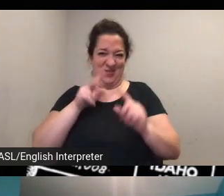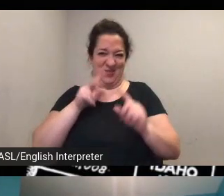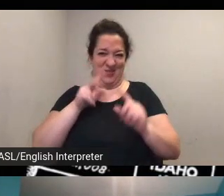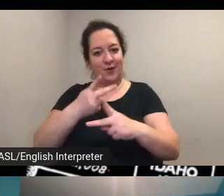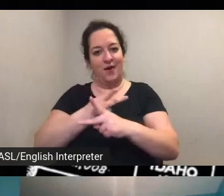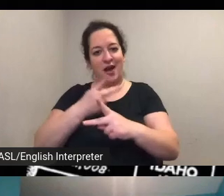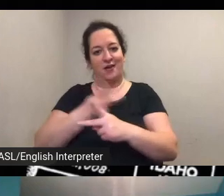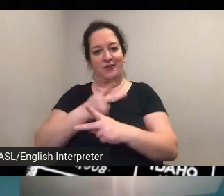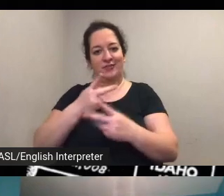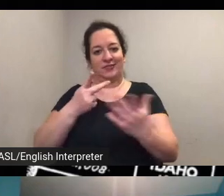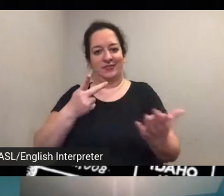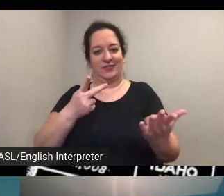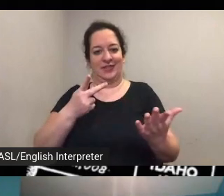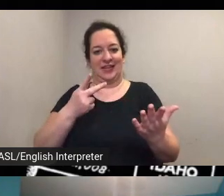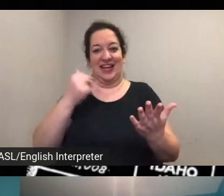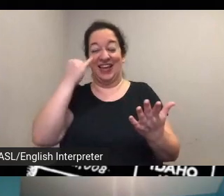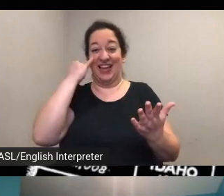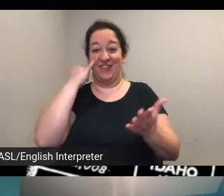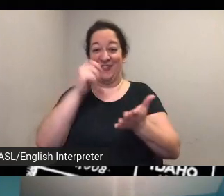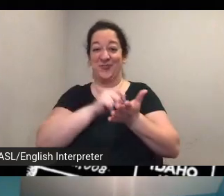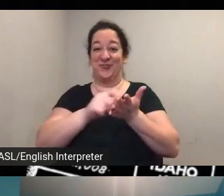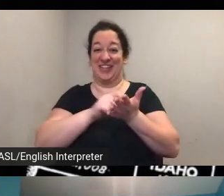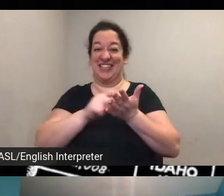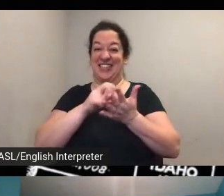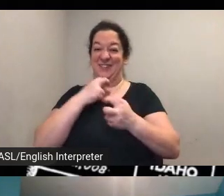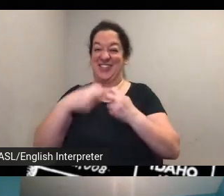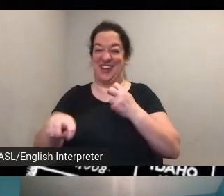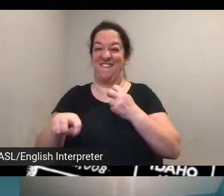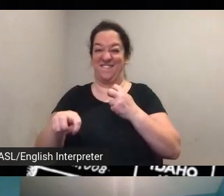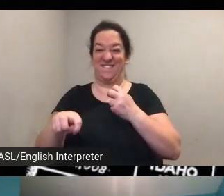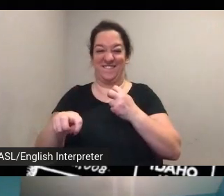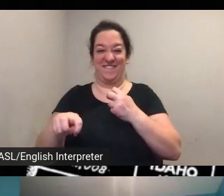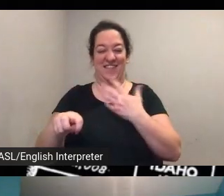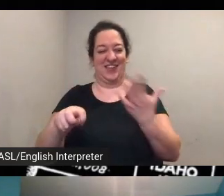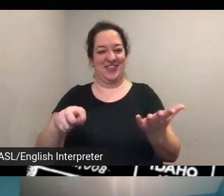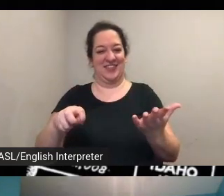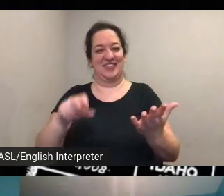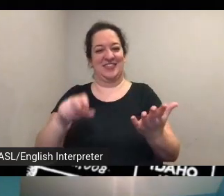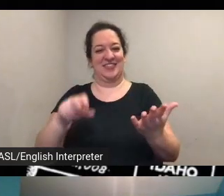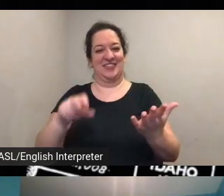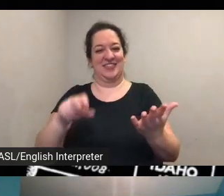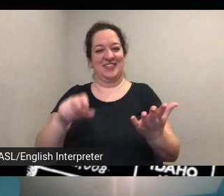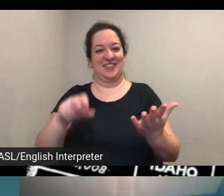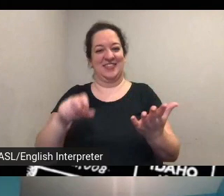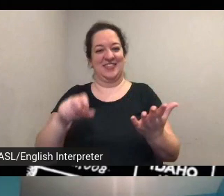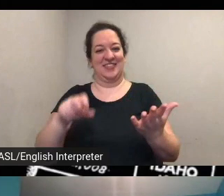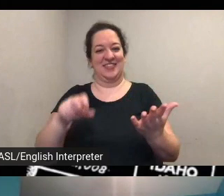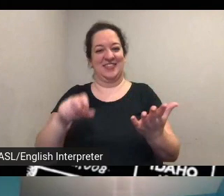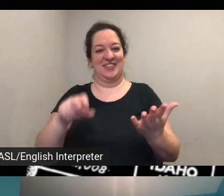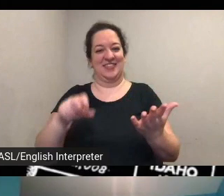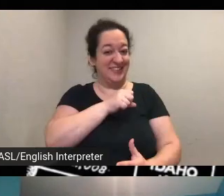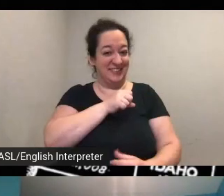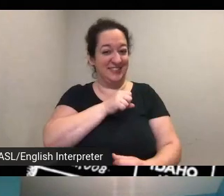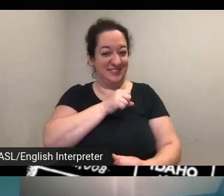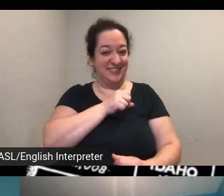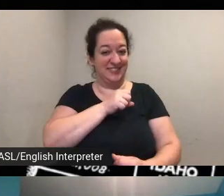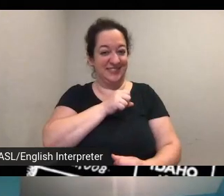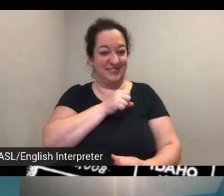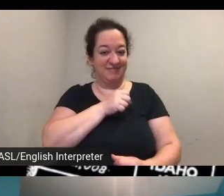they've written can be tough and yeah so i guess the